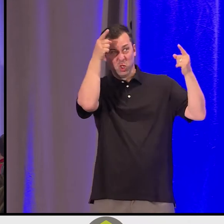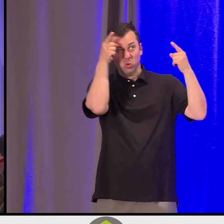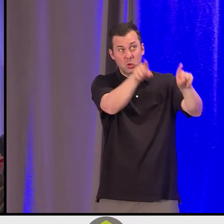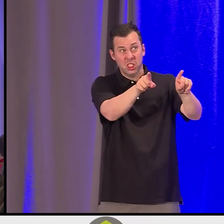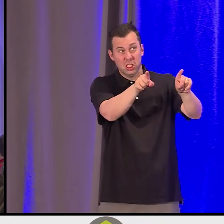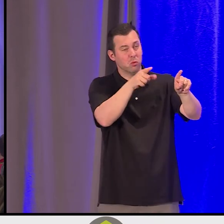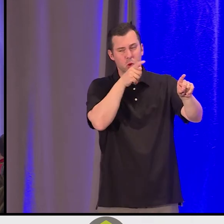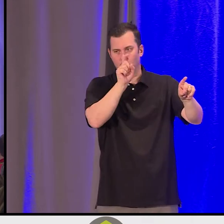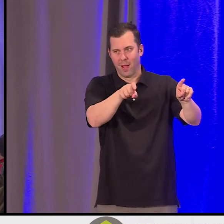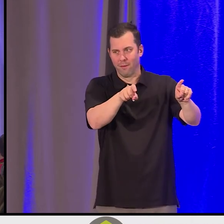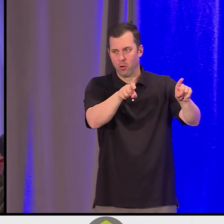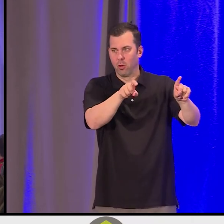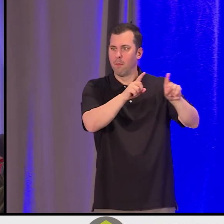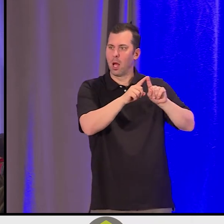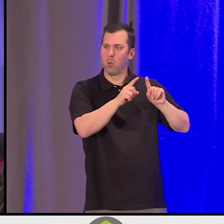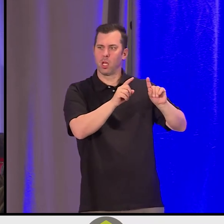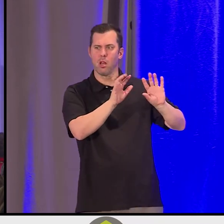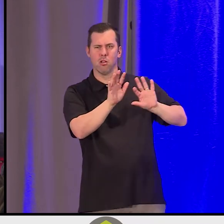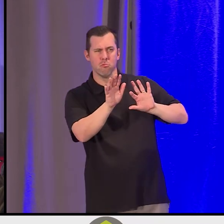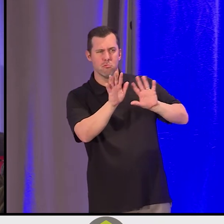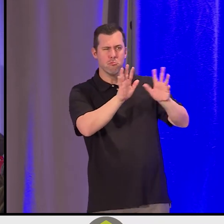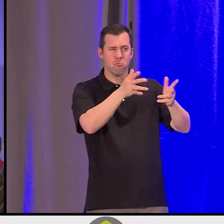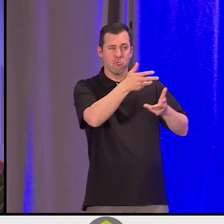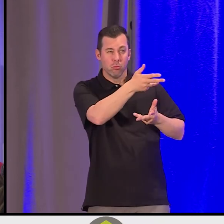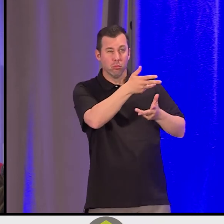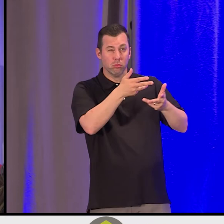We may change and shift our perspective of strategy.